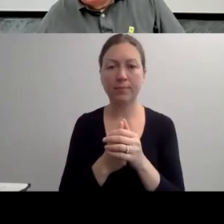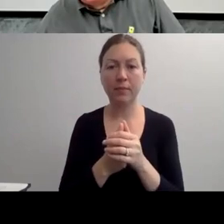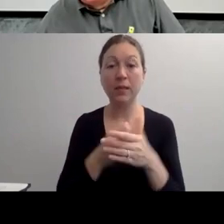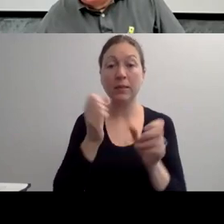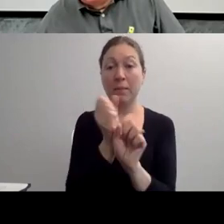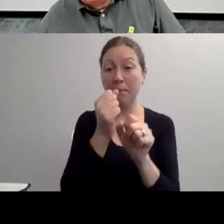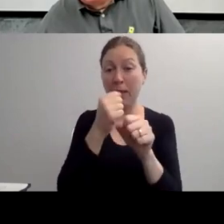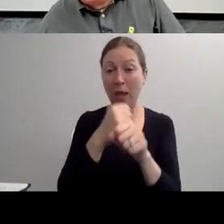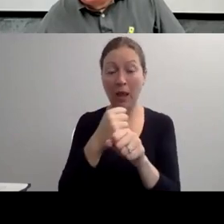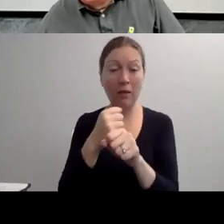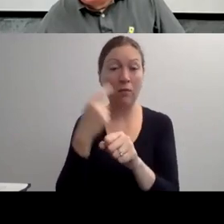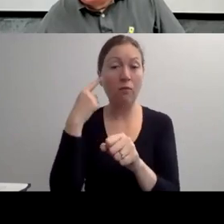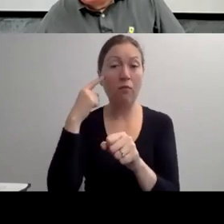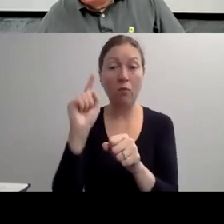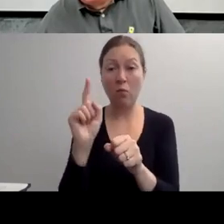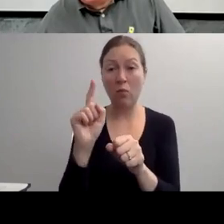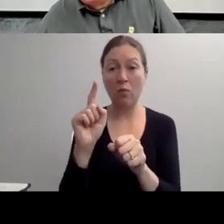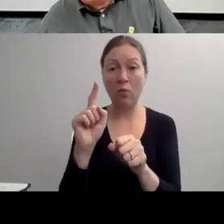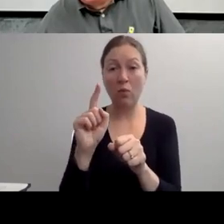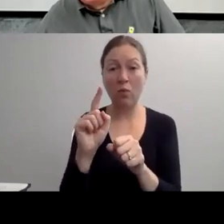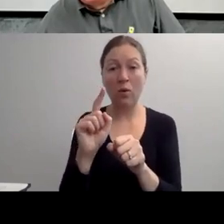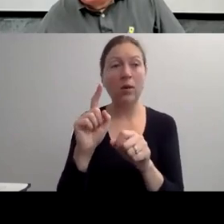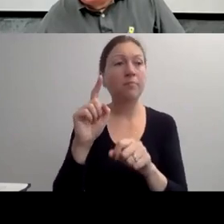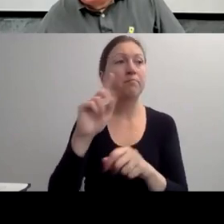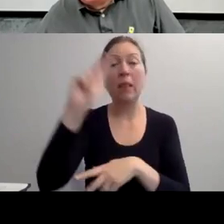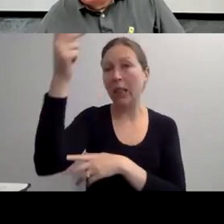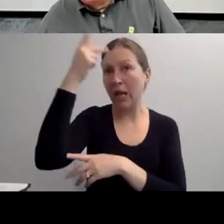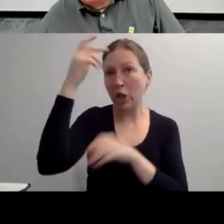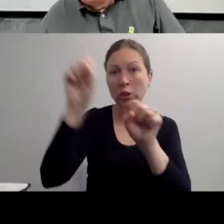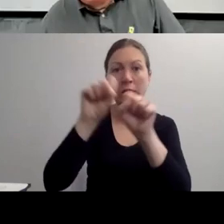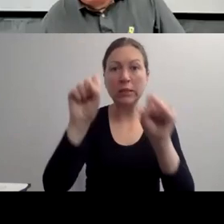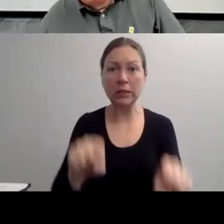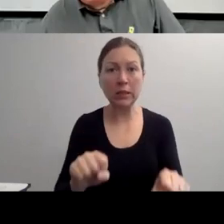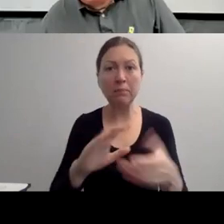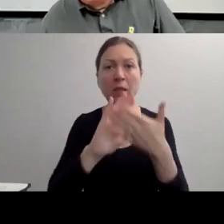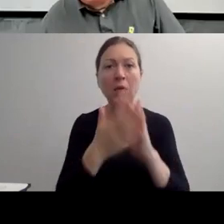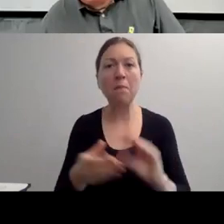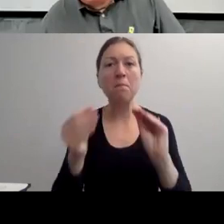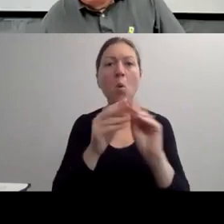AND HE MAINTAINS A NUMBER OF EMPLOYEES, YOU KNOW, THAT HE HIRES.